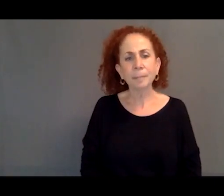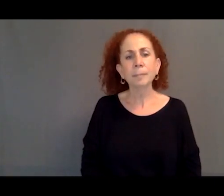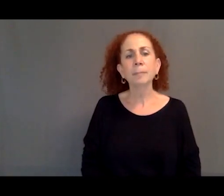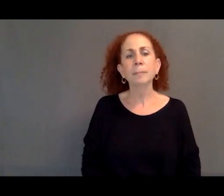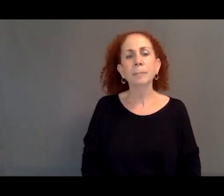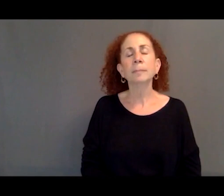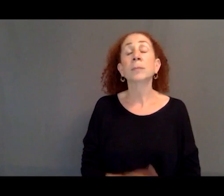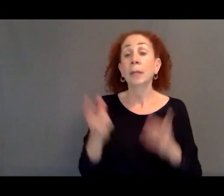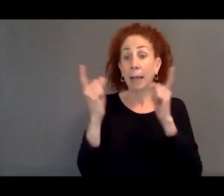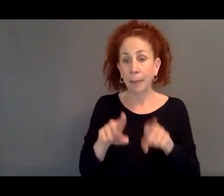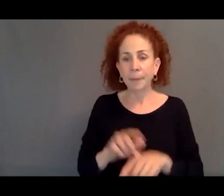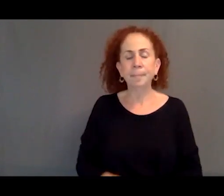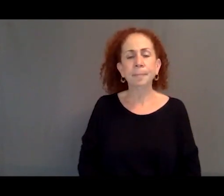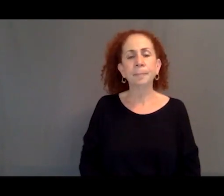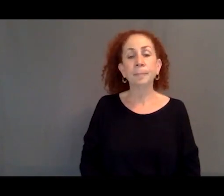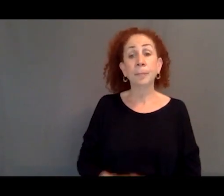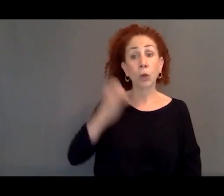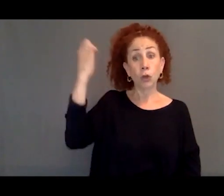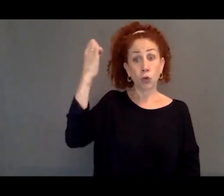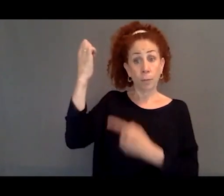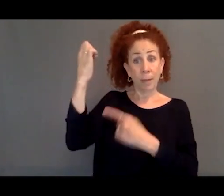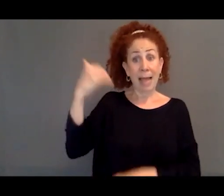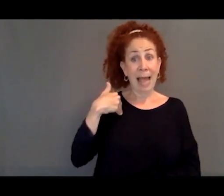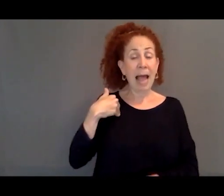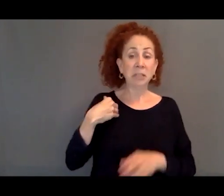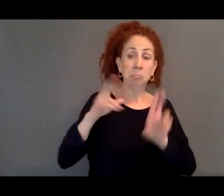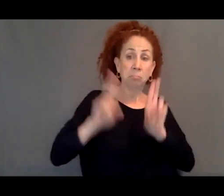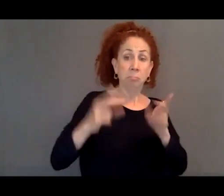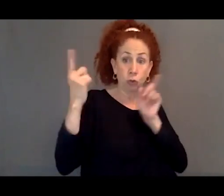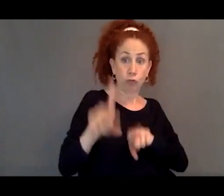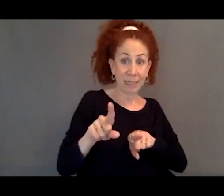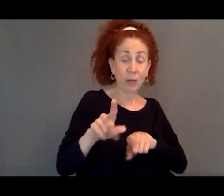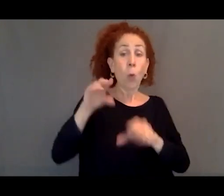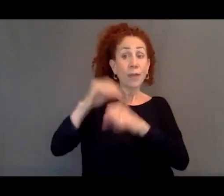So Europe has a treaty that allows for free movement of people within Europe.